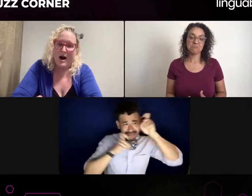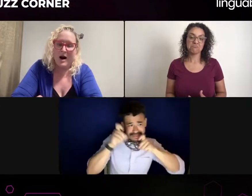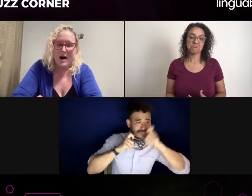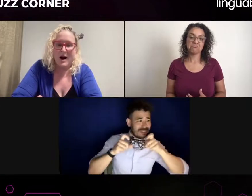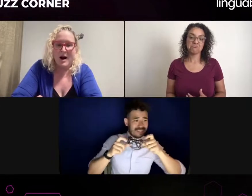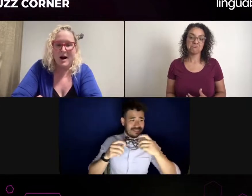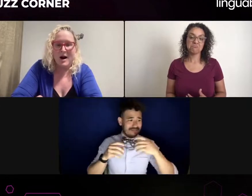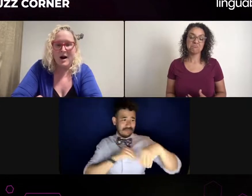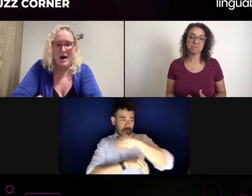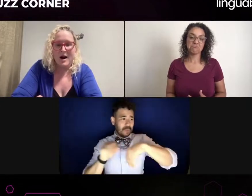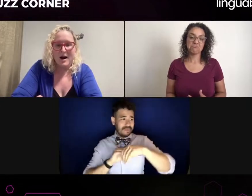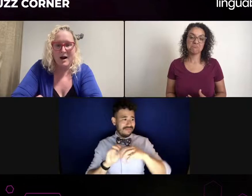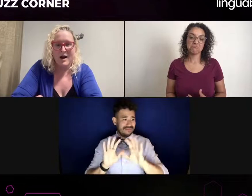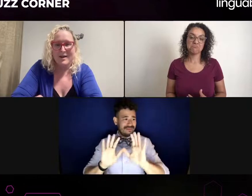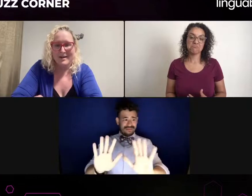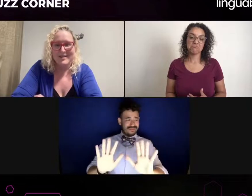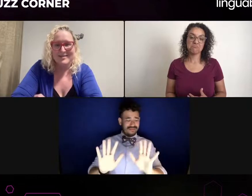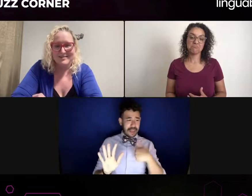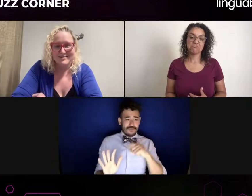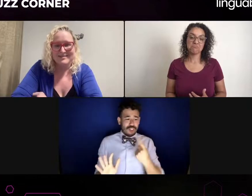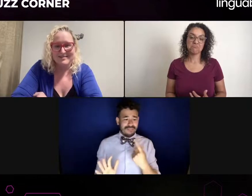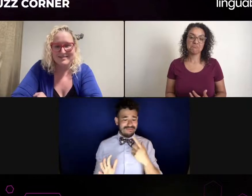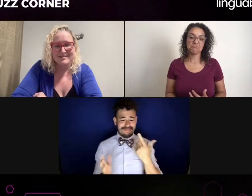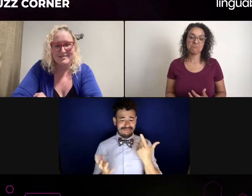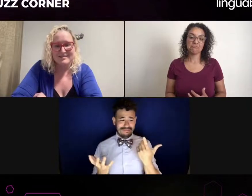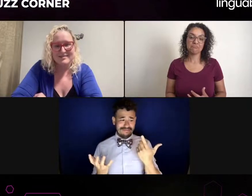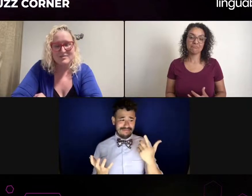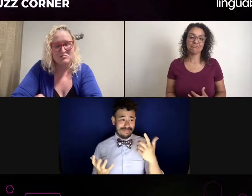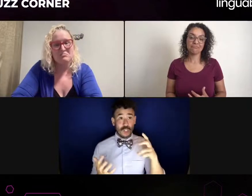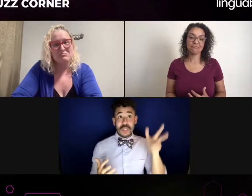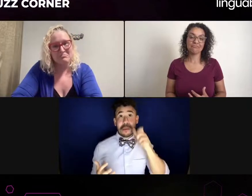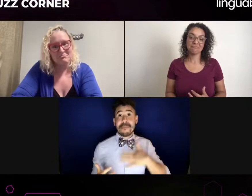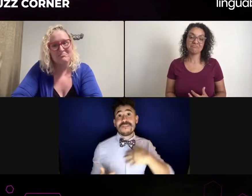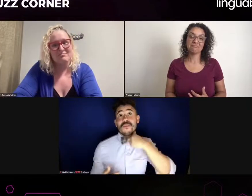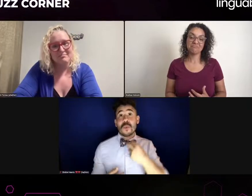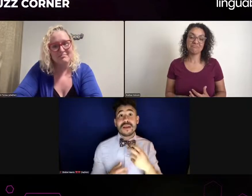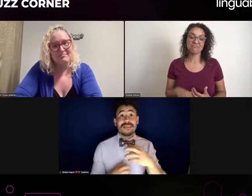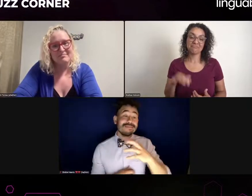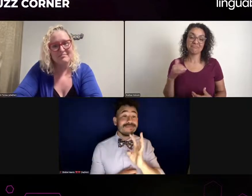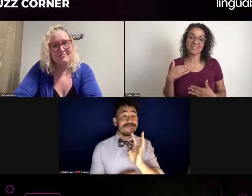Oh, yes. Yes. You know, I'm hoping it will get out there to the interpreters